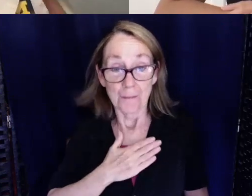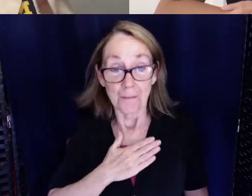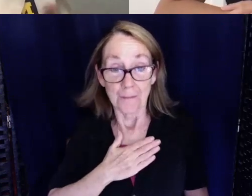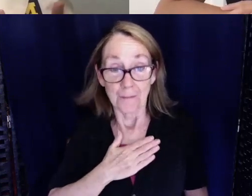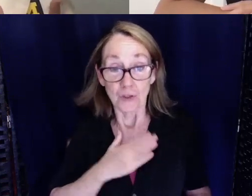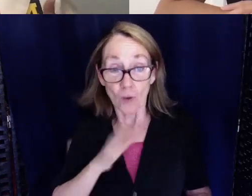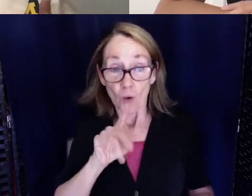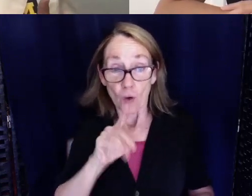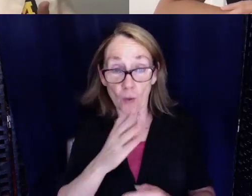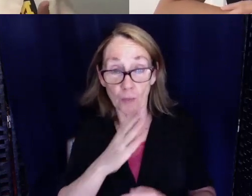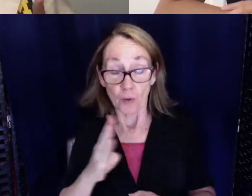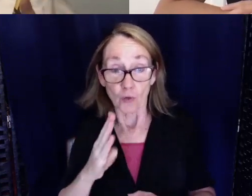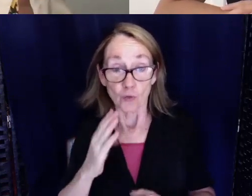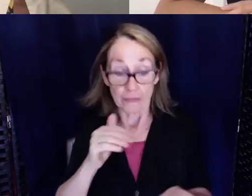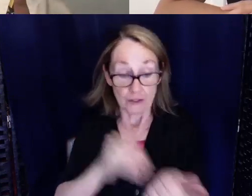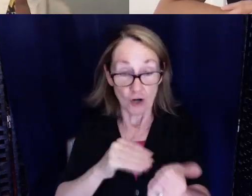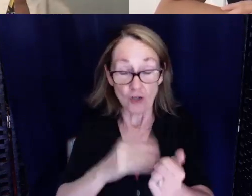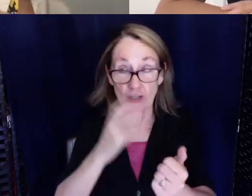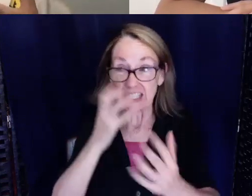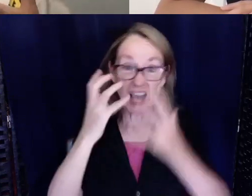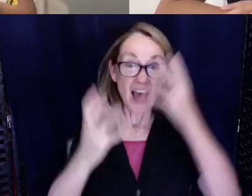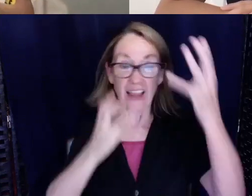doctor yelling, you have whoever's doing the